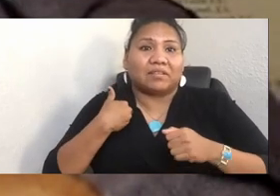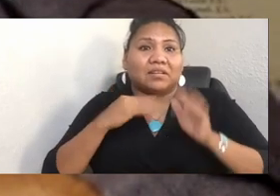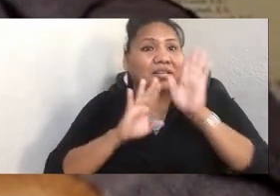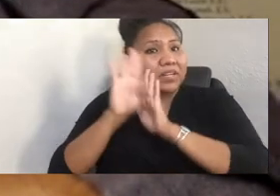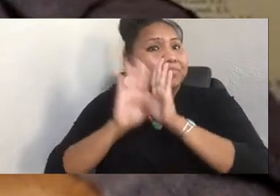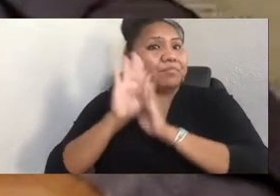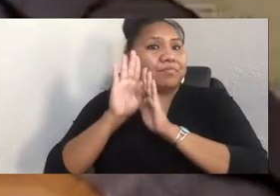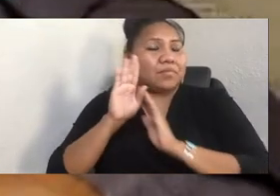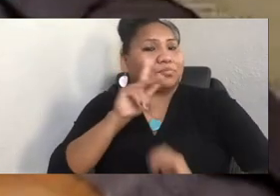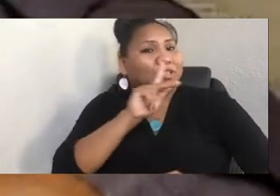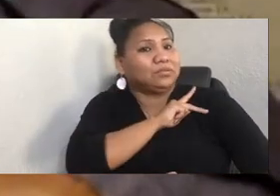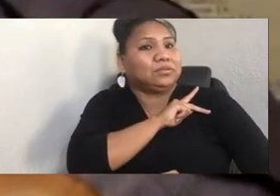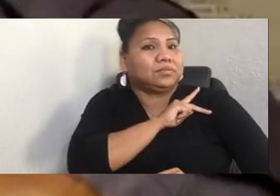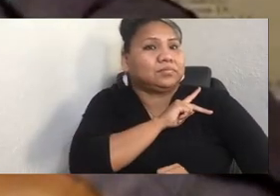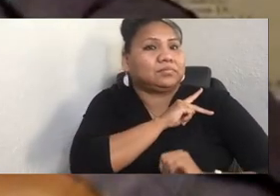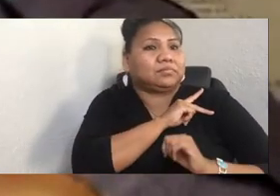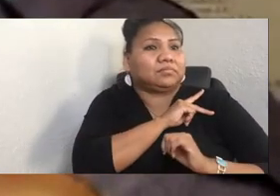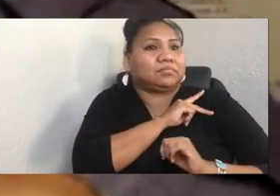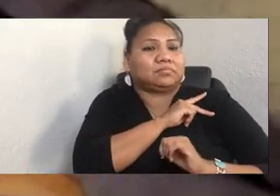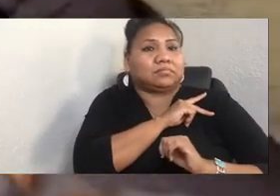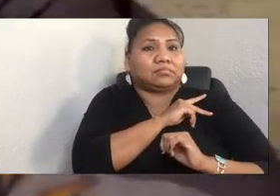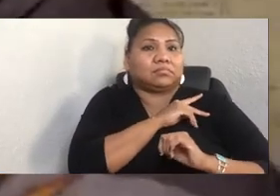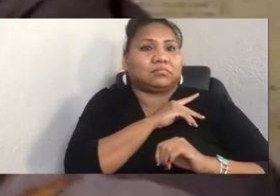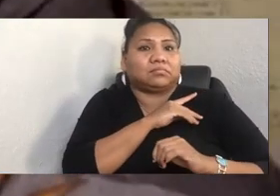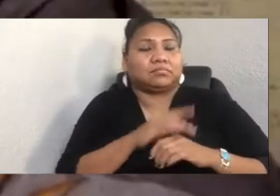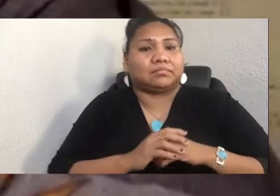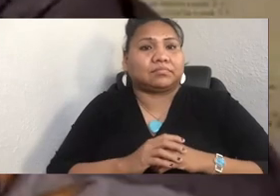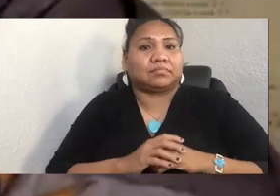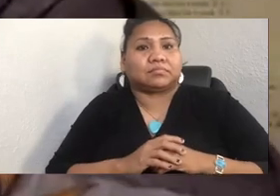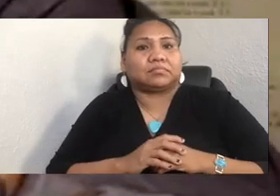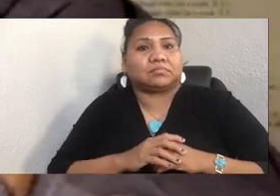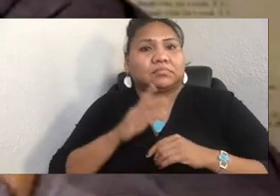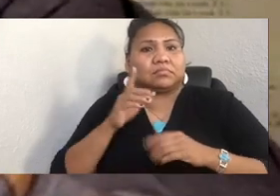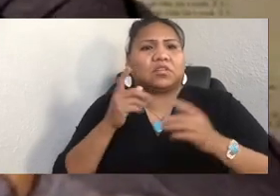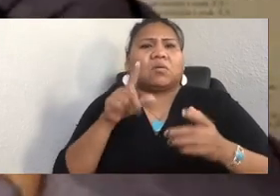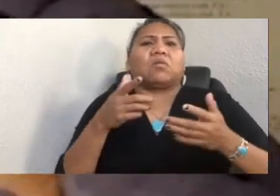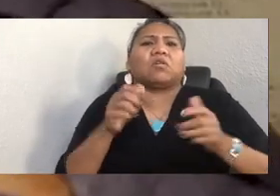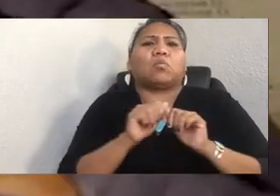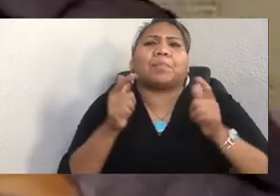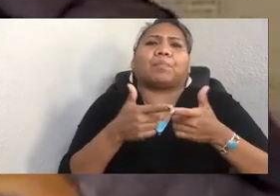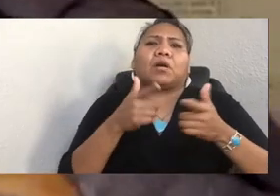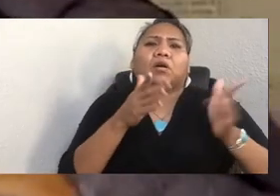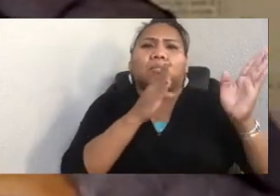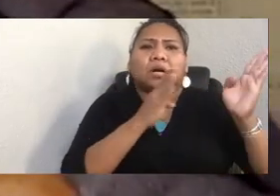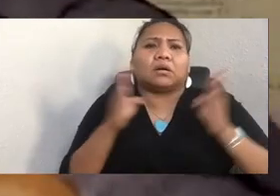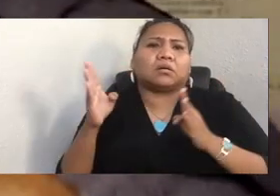But one of the questions that's asking is, what tribes are you planning to photograph next year? Or is the project complete?